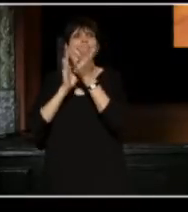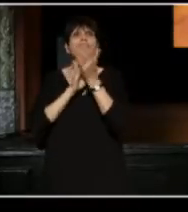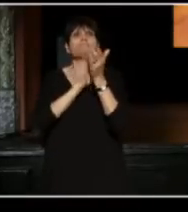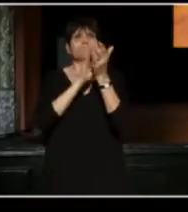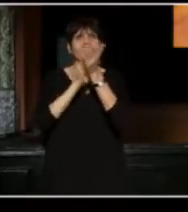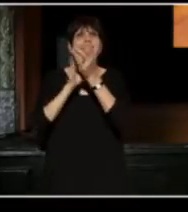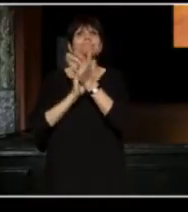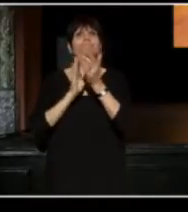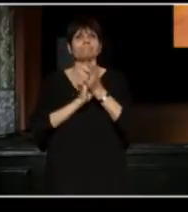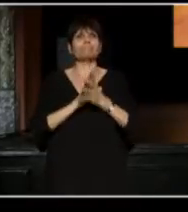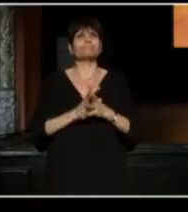Thank you.